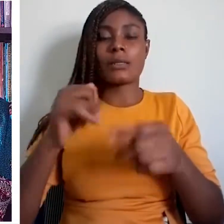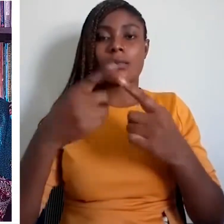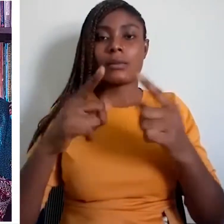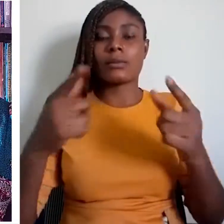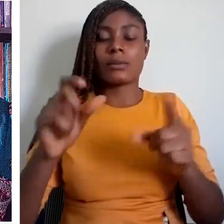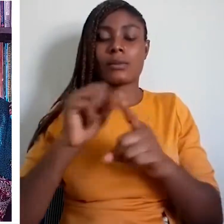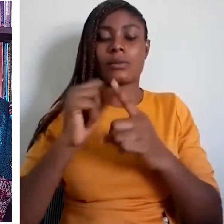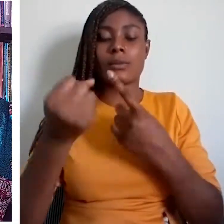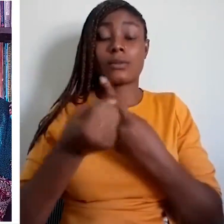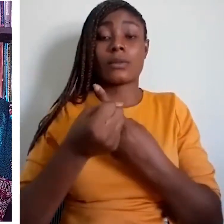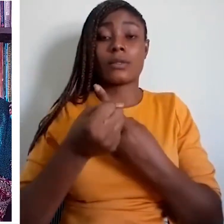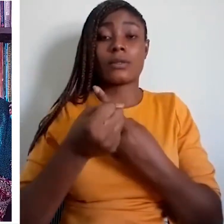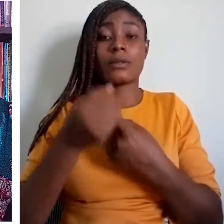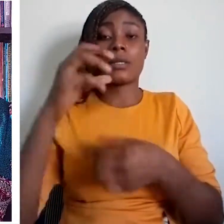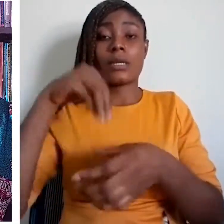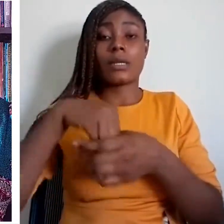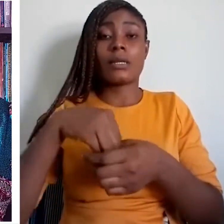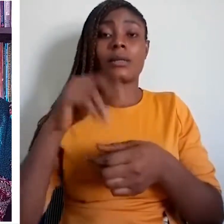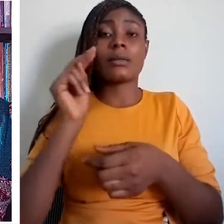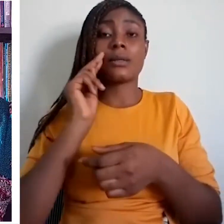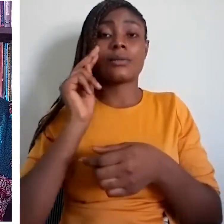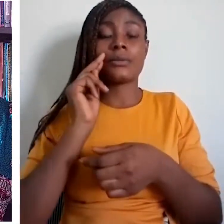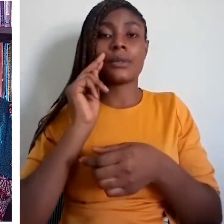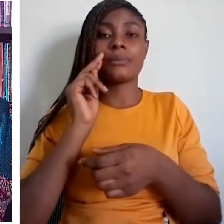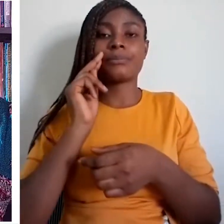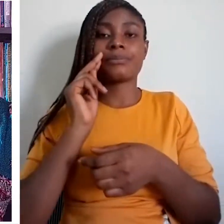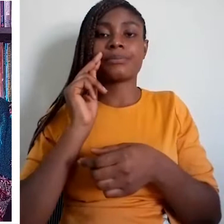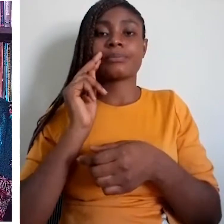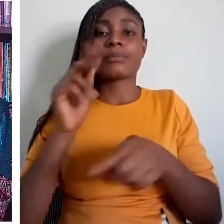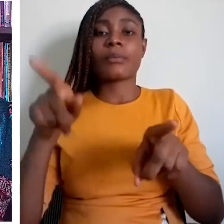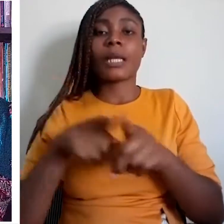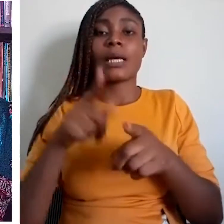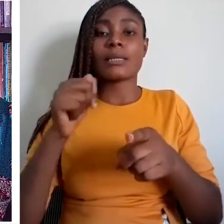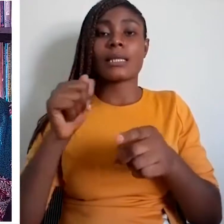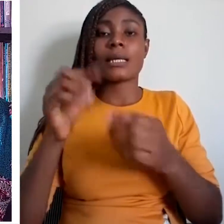communication in multilingual countries, have some disadvantages.